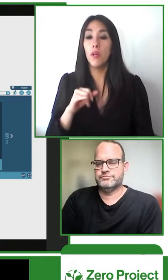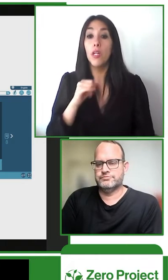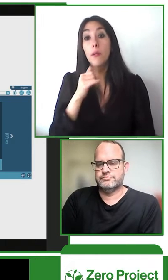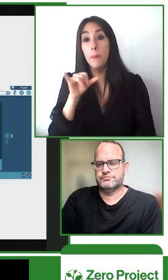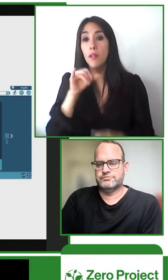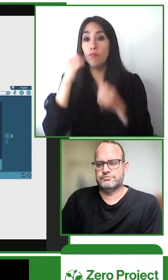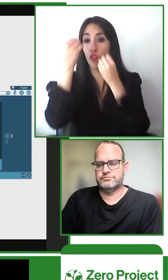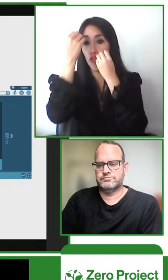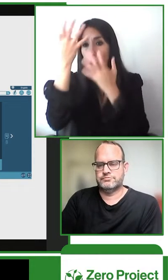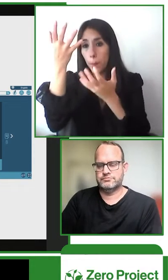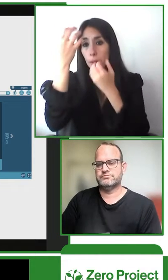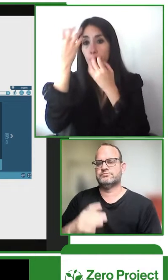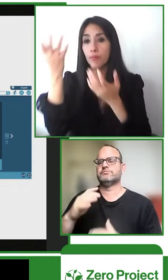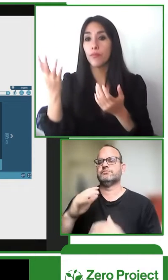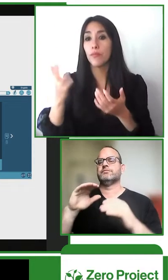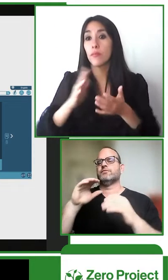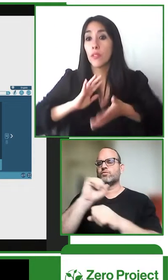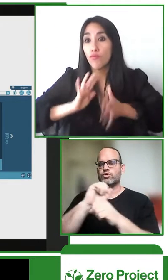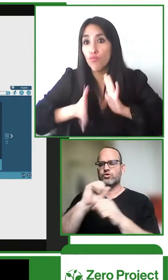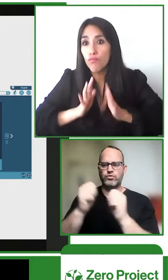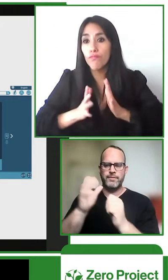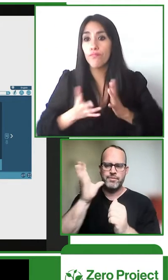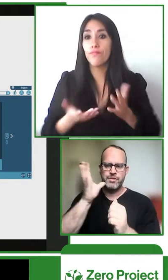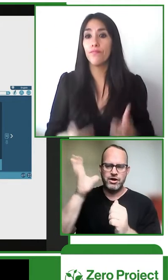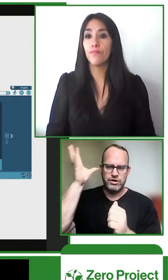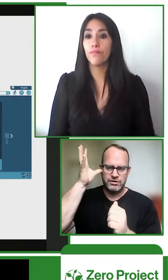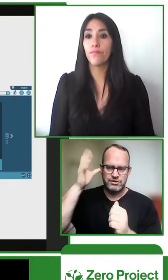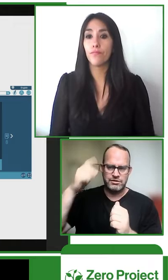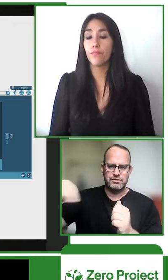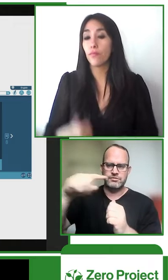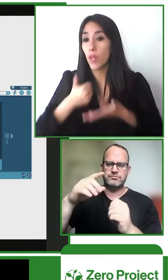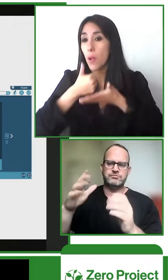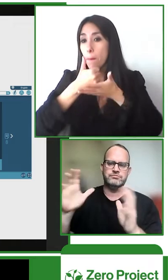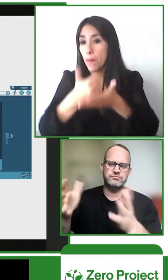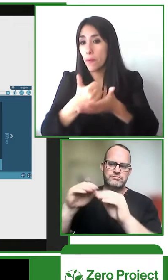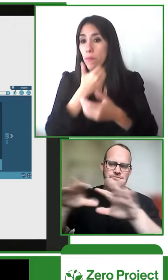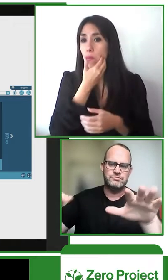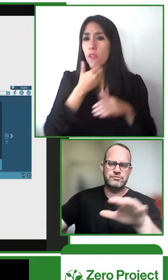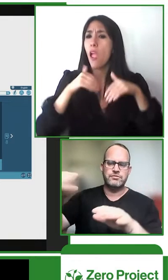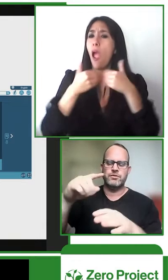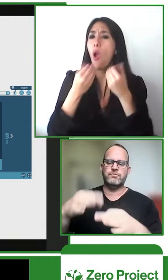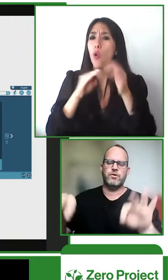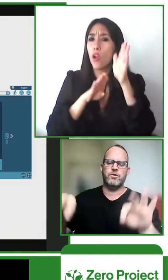children developing their self-esteem and self-confidence this platform can also be